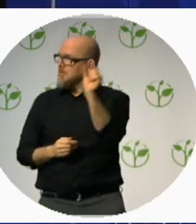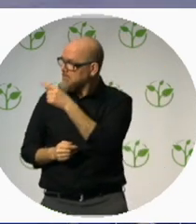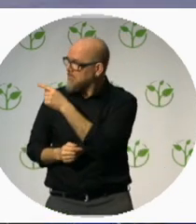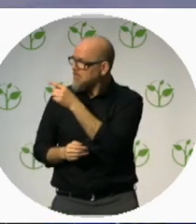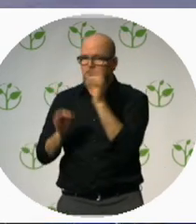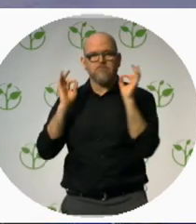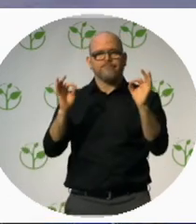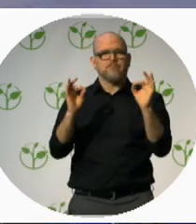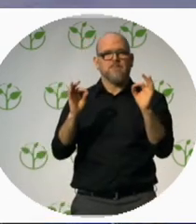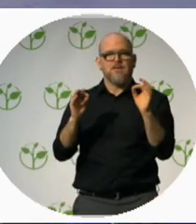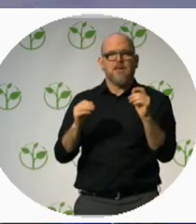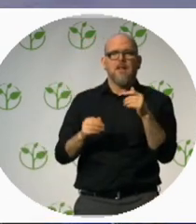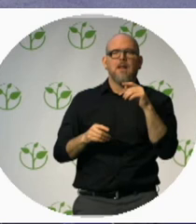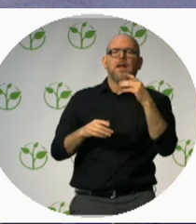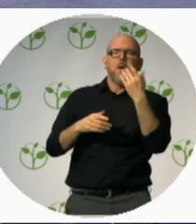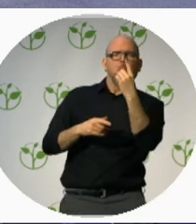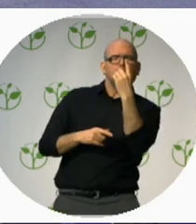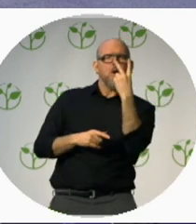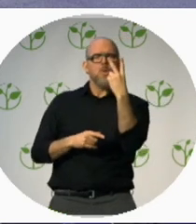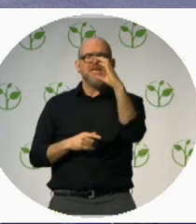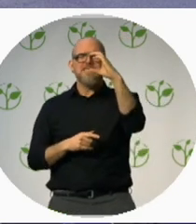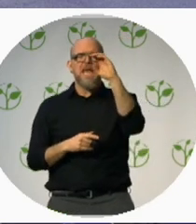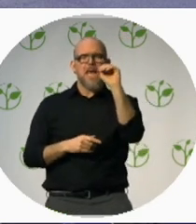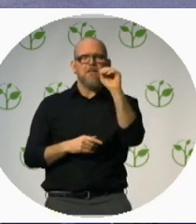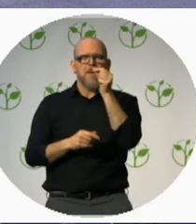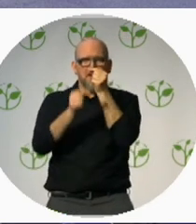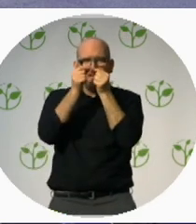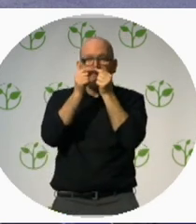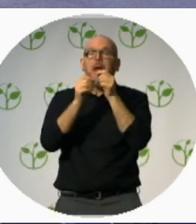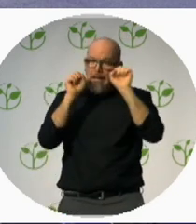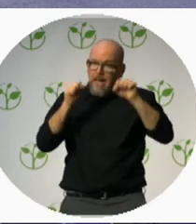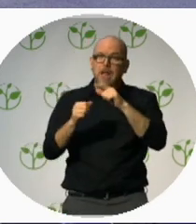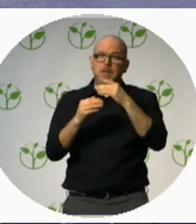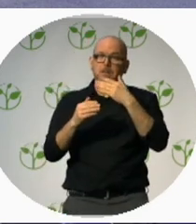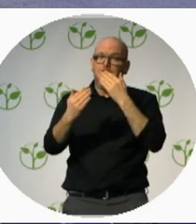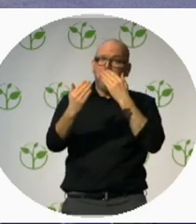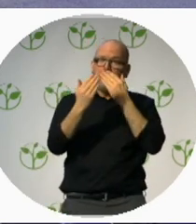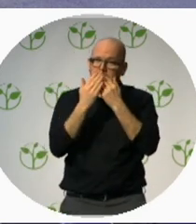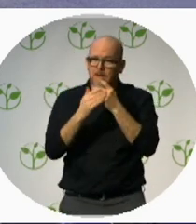One more time, let’s see if we can get more of you. Close your eyes.